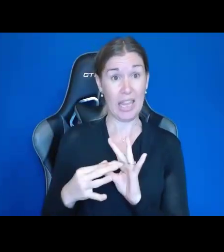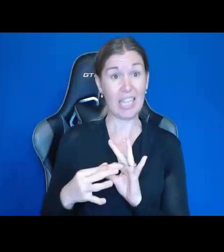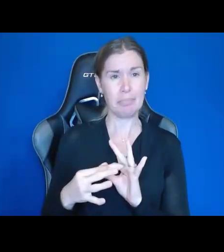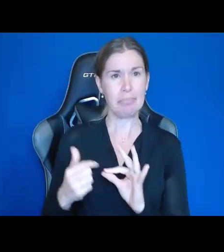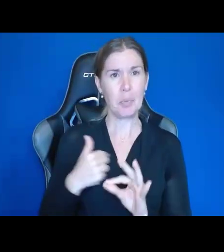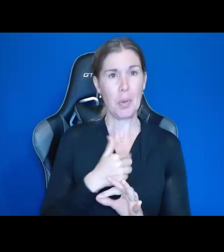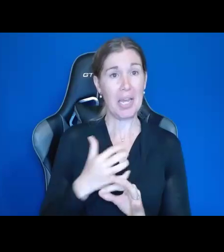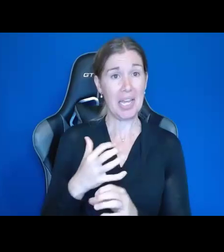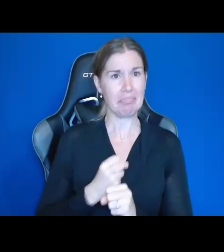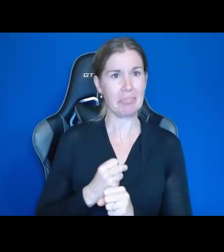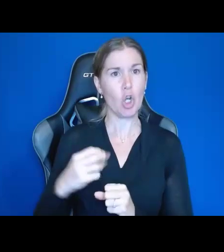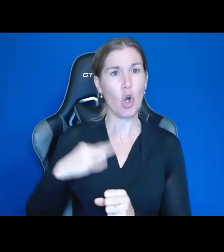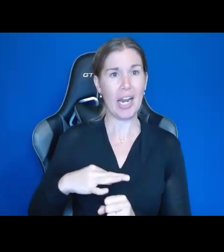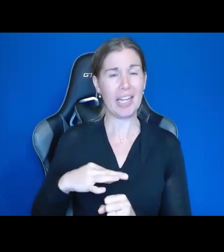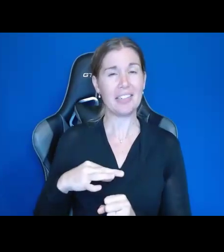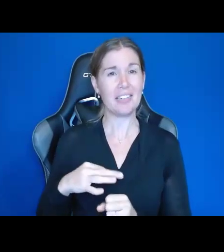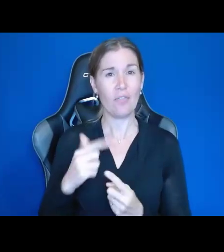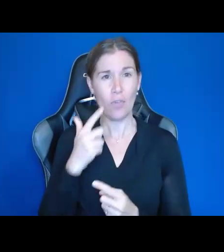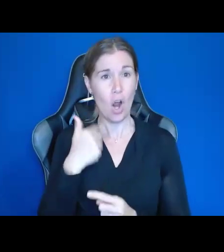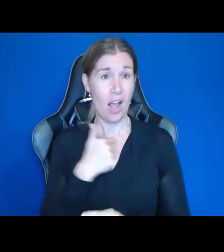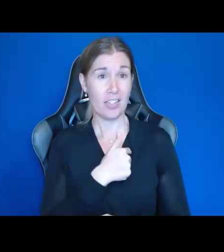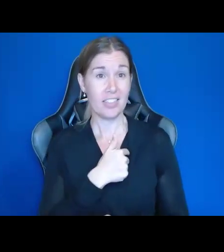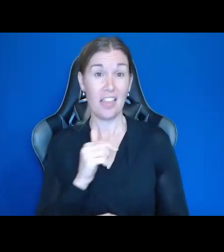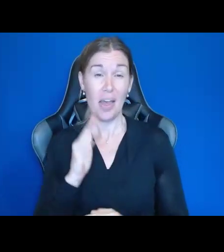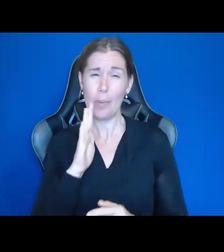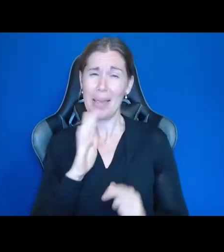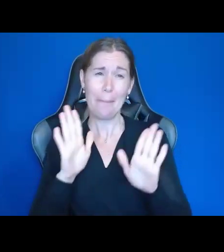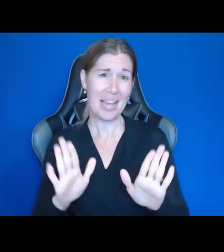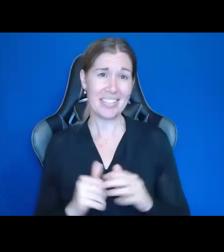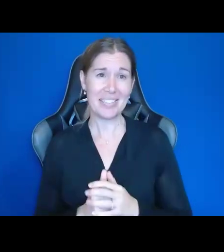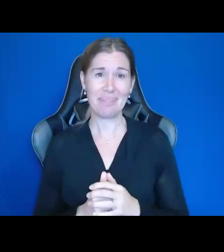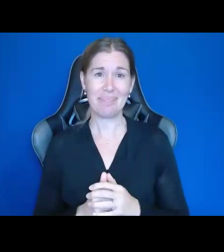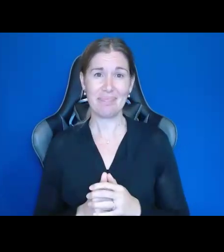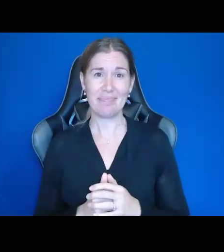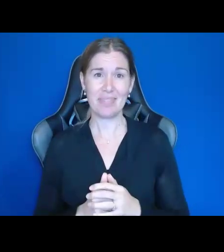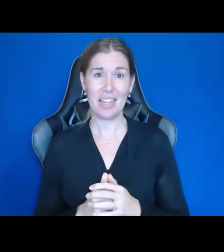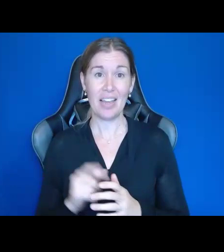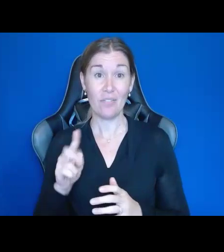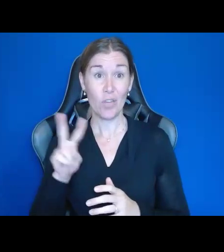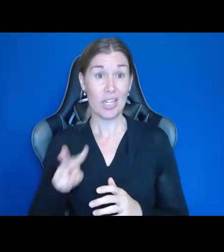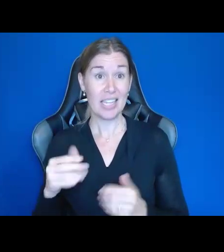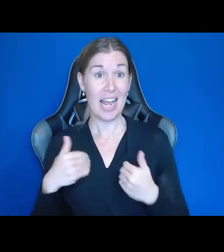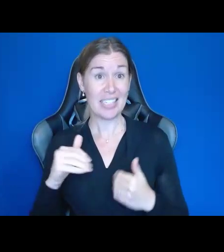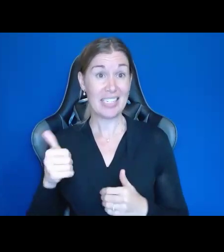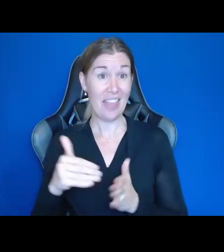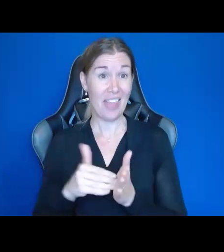through knowing us, that would be amazing. And they have $10,000 grants for small businesses.